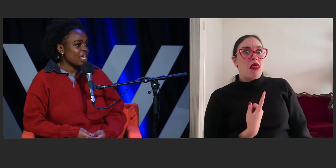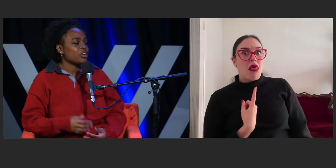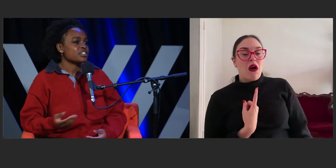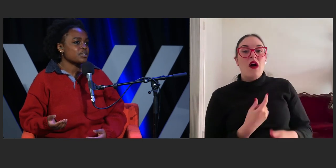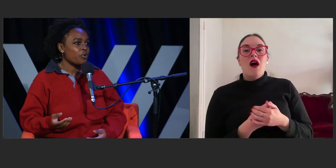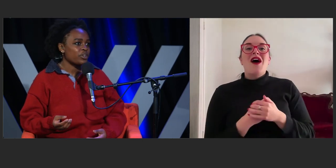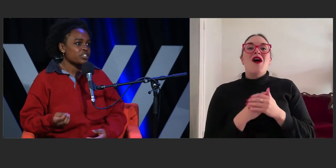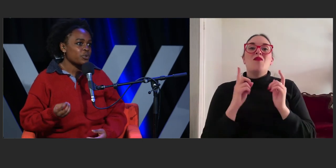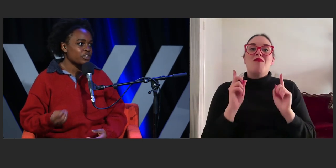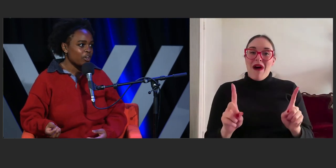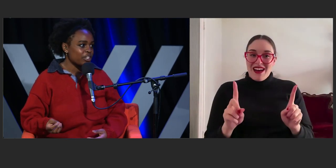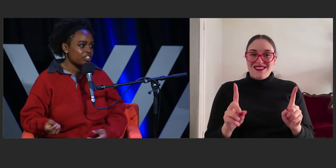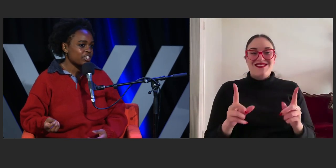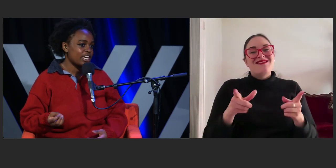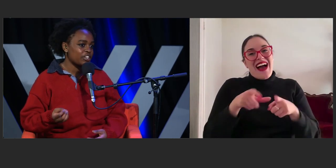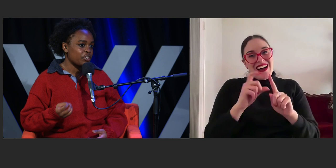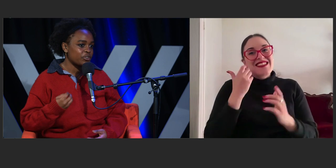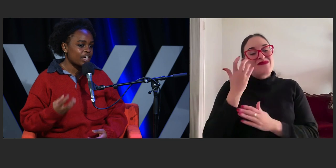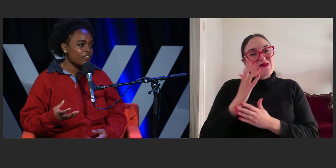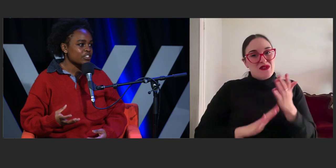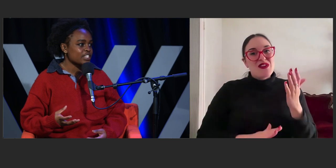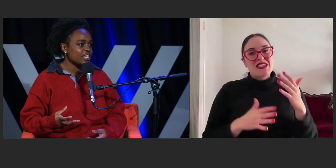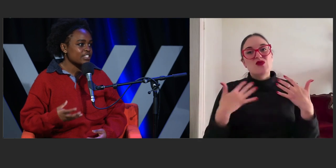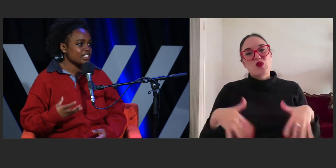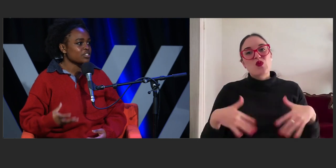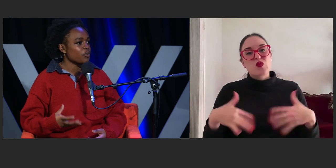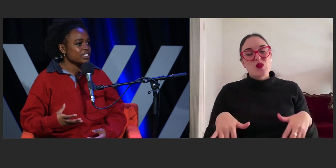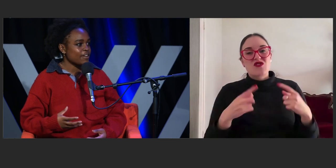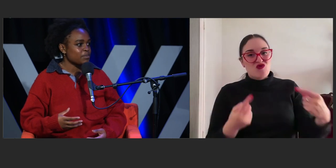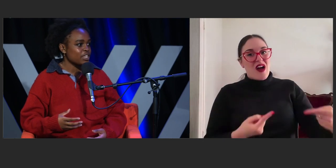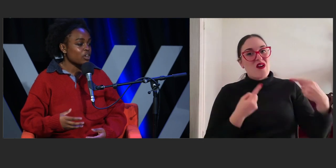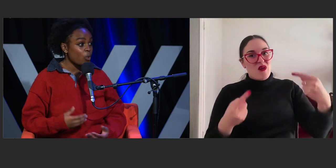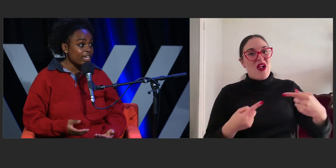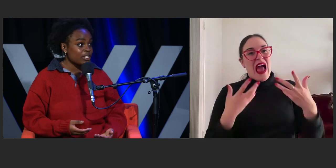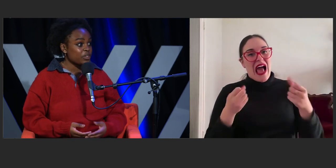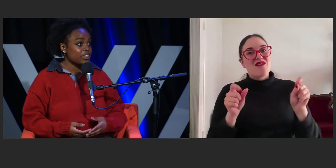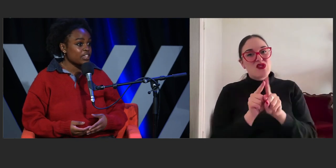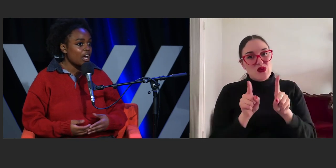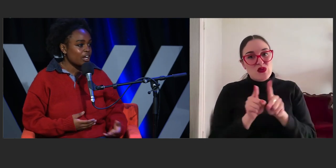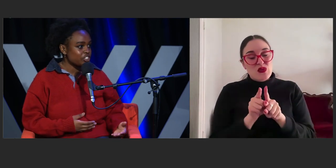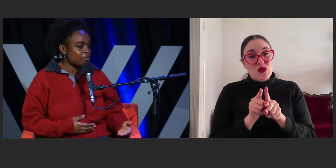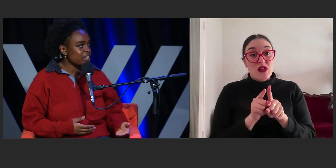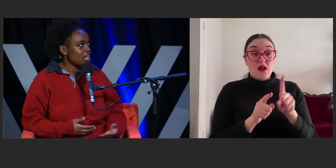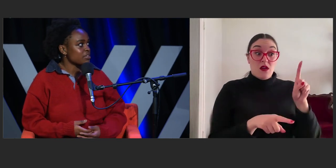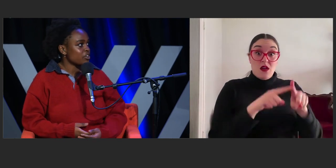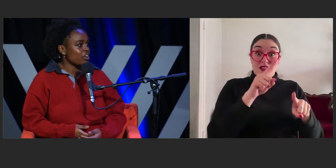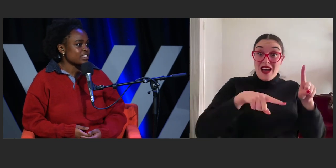And whilst it's important to acknowledge that, diversity doesn't always have to be equated with the hardship that comes across,